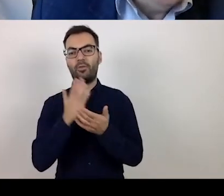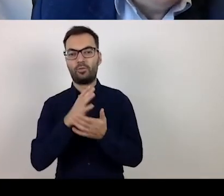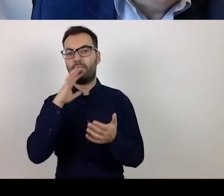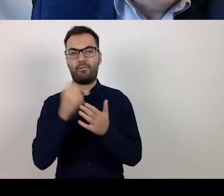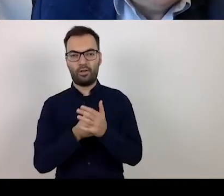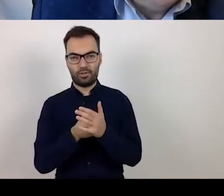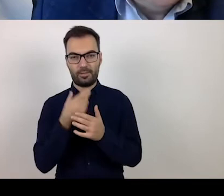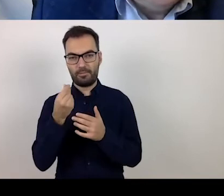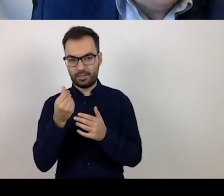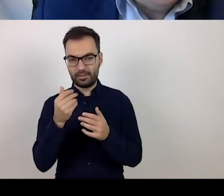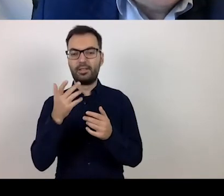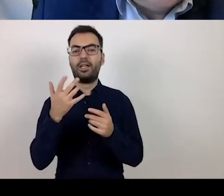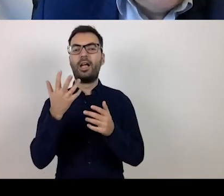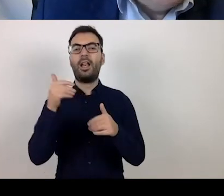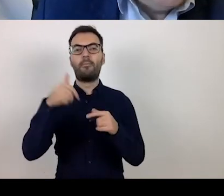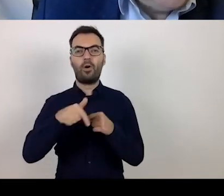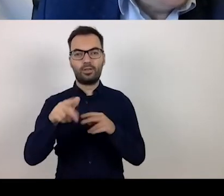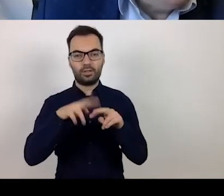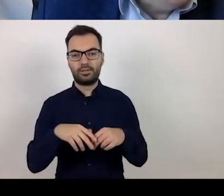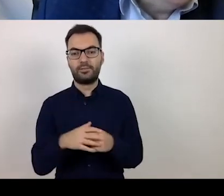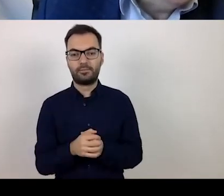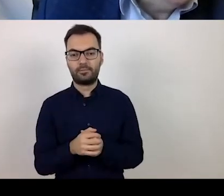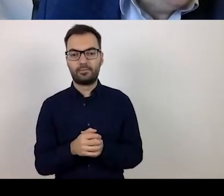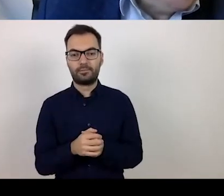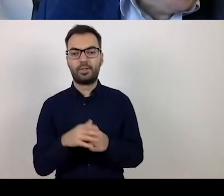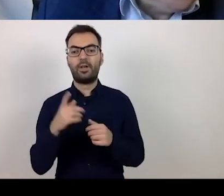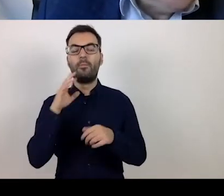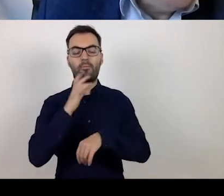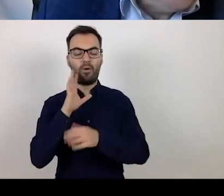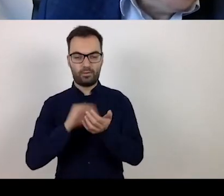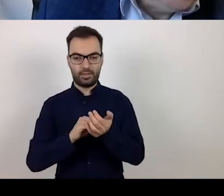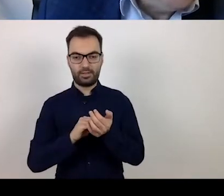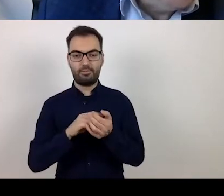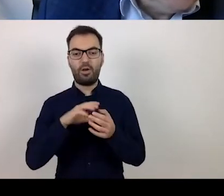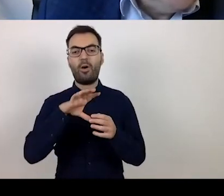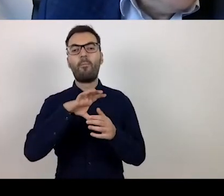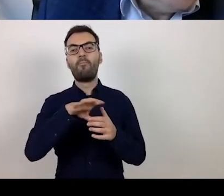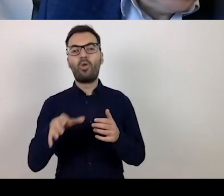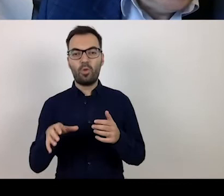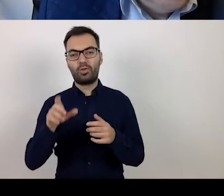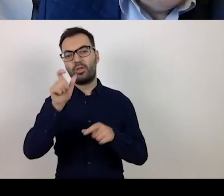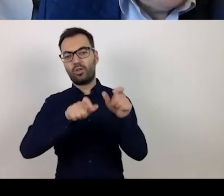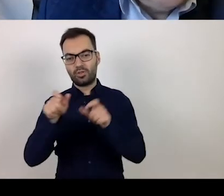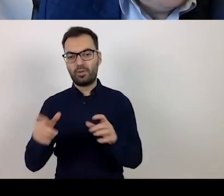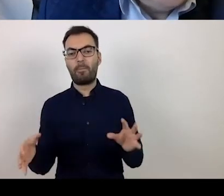how much is still left. Let me repeat: related entities. It is important because of the annex,